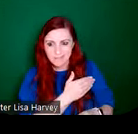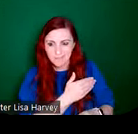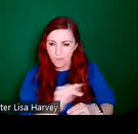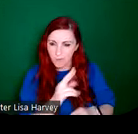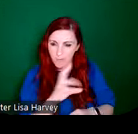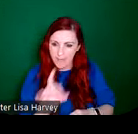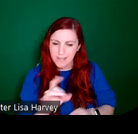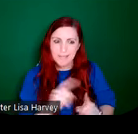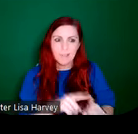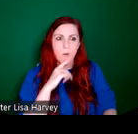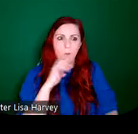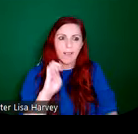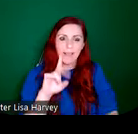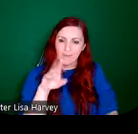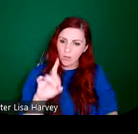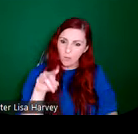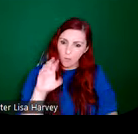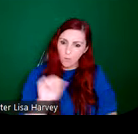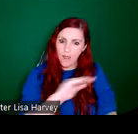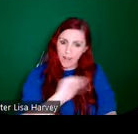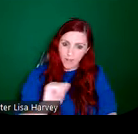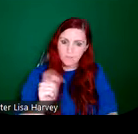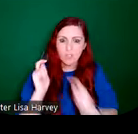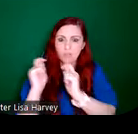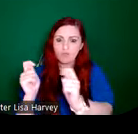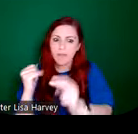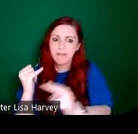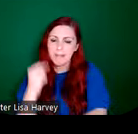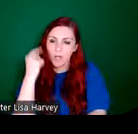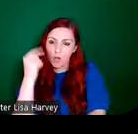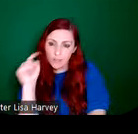and instead trained with Wilhelmina Geddes in London, and she returned to join